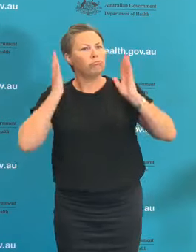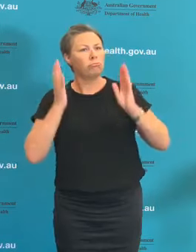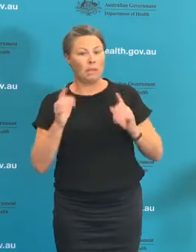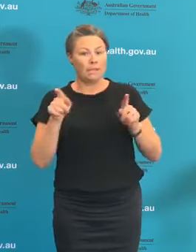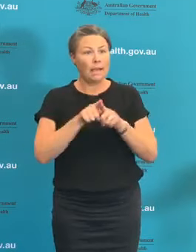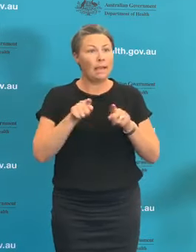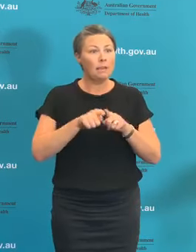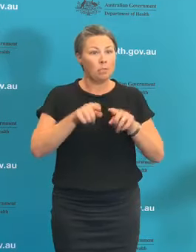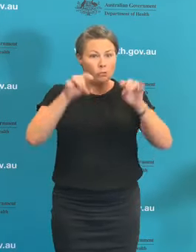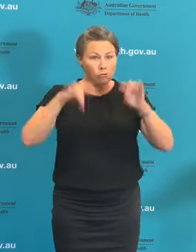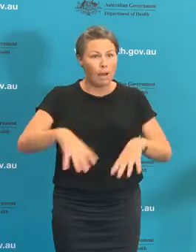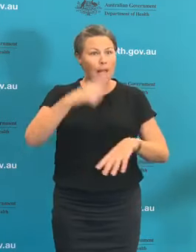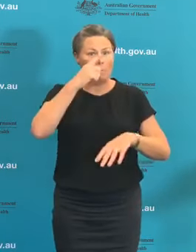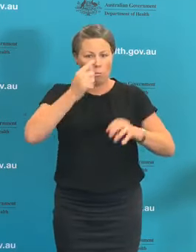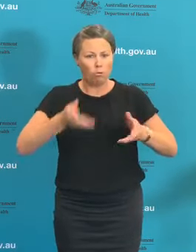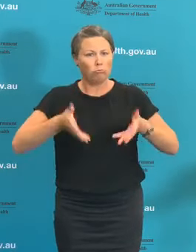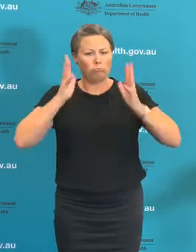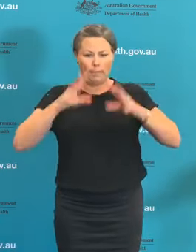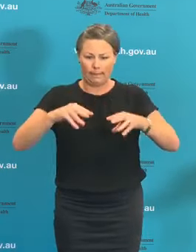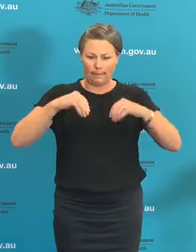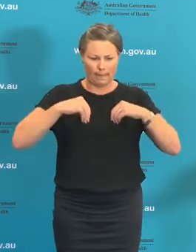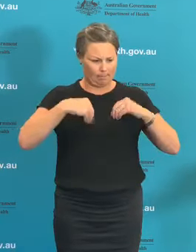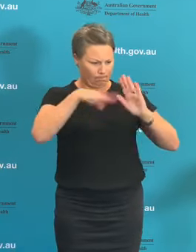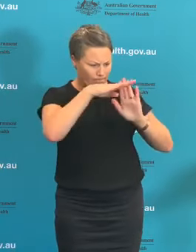COVID-19, this has been an astonishing behavioural